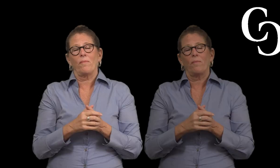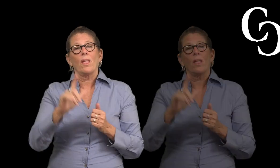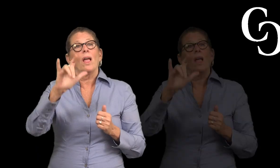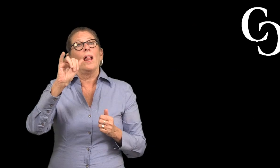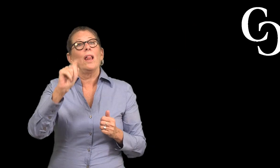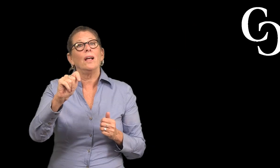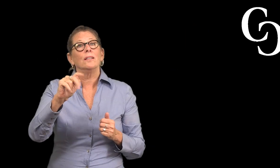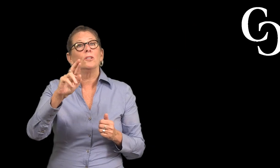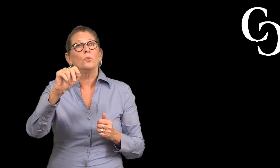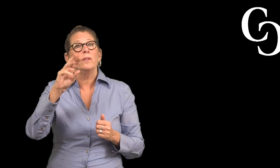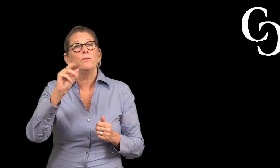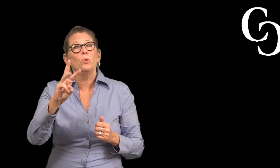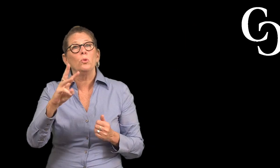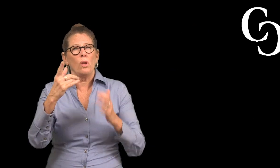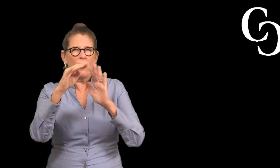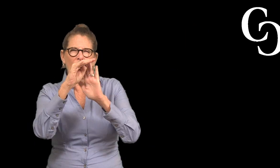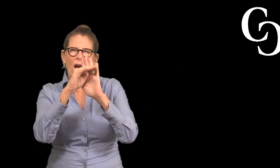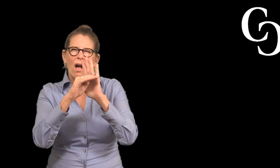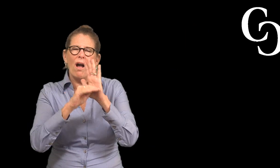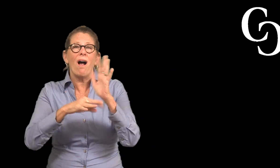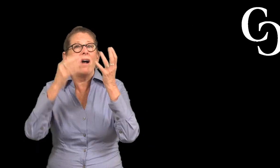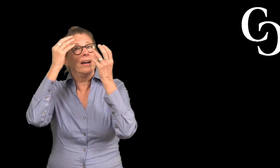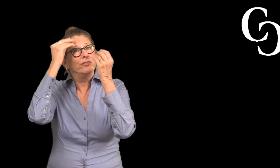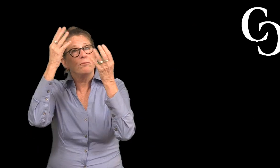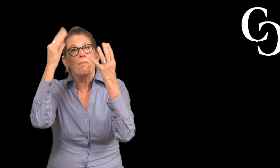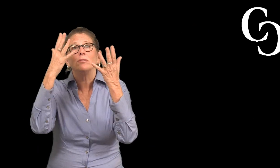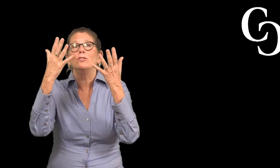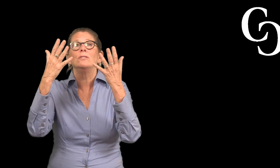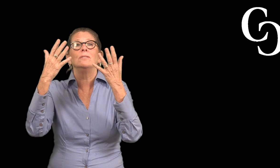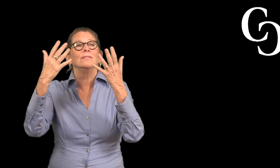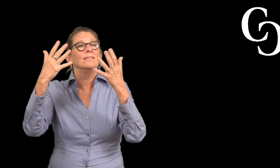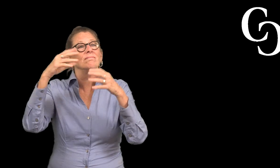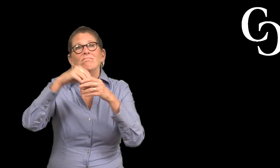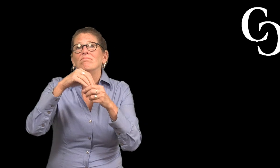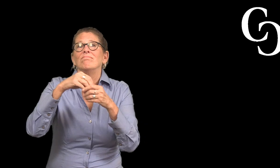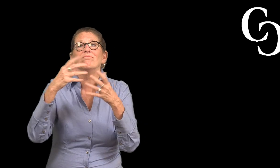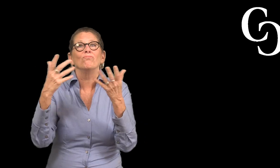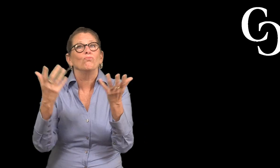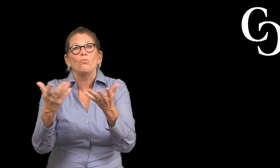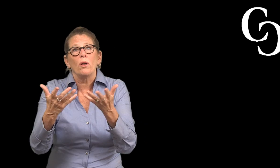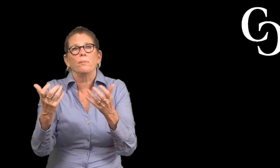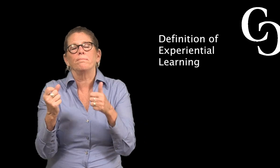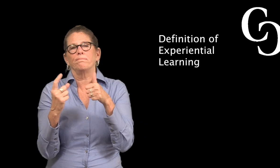The Literature Review contains information about: